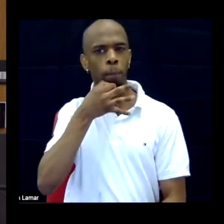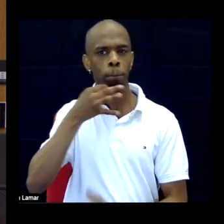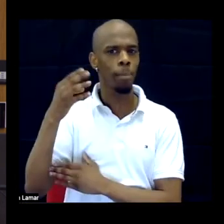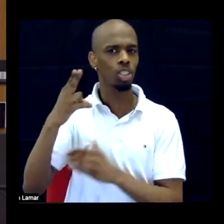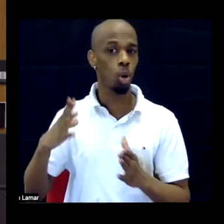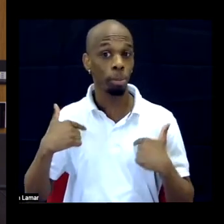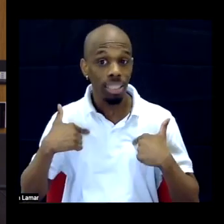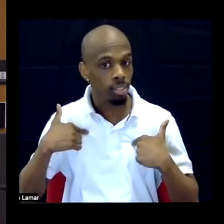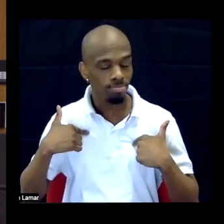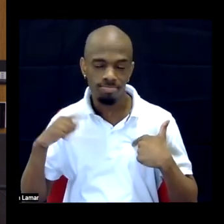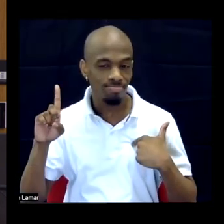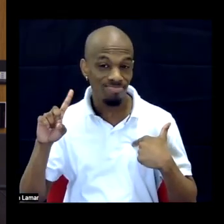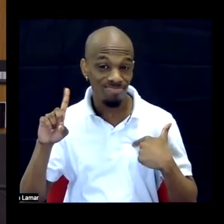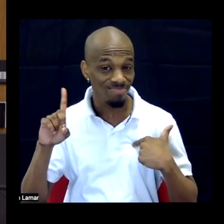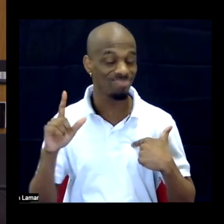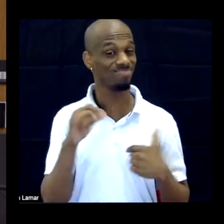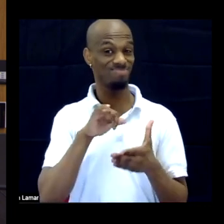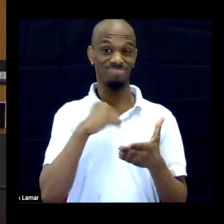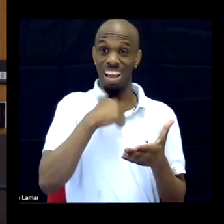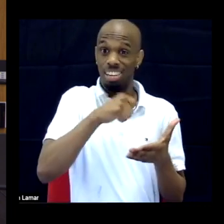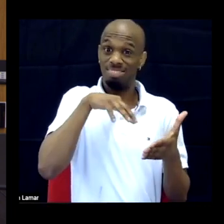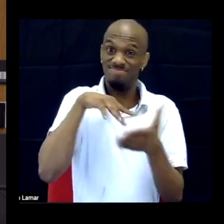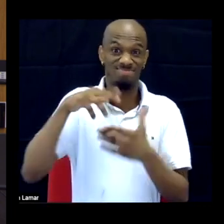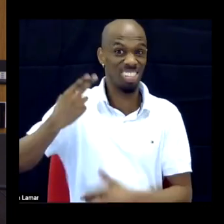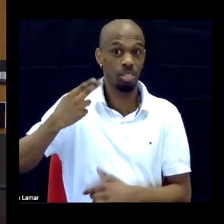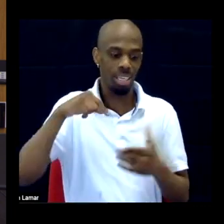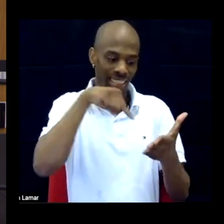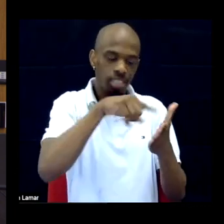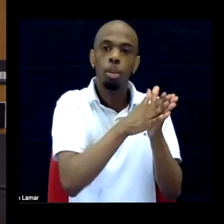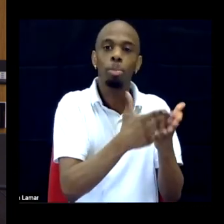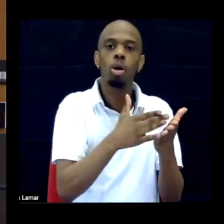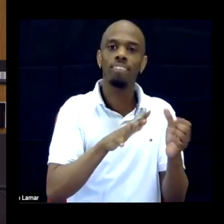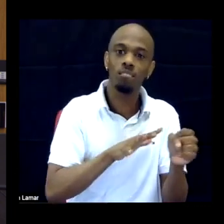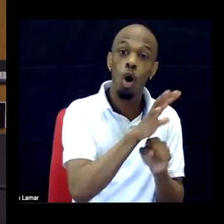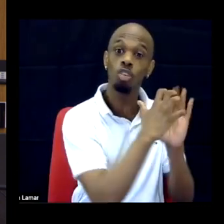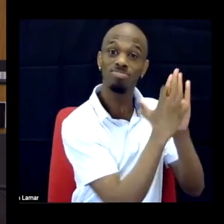It's not a history, I'm so sorry, that's not how I was trained, it's a theory book that uses history.